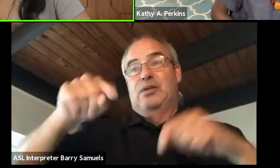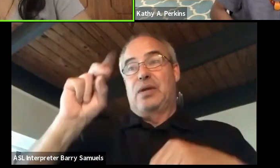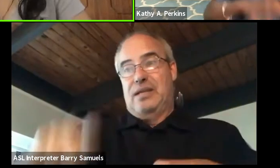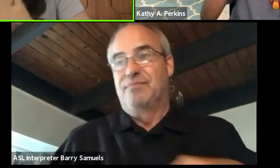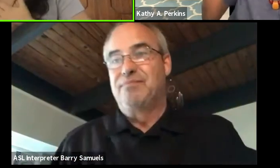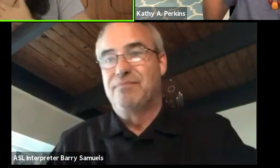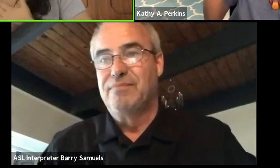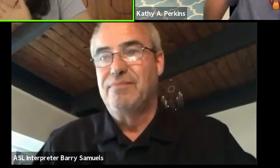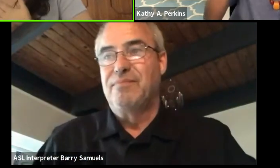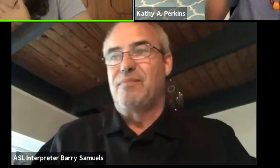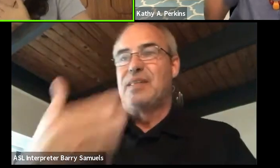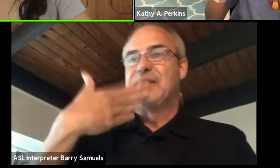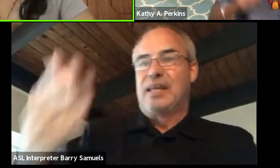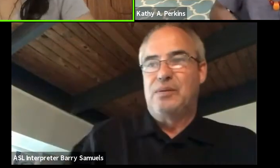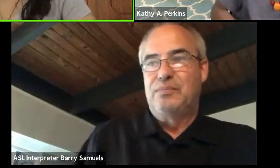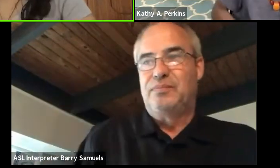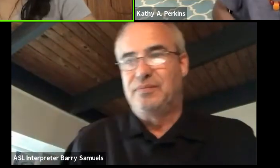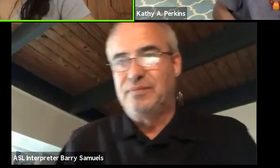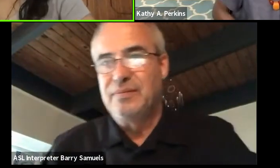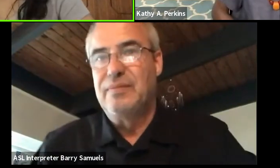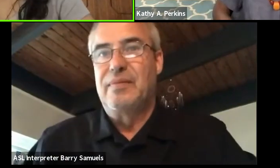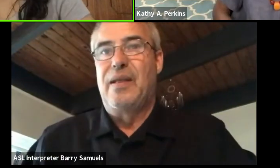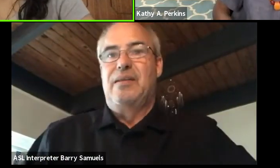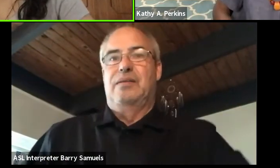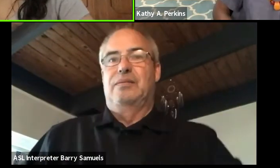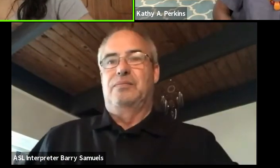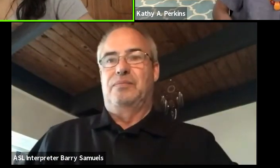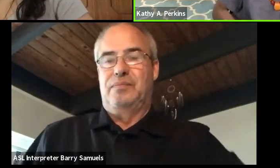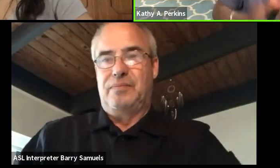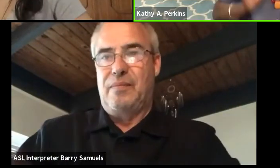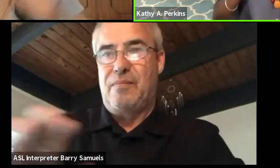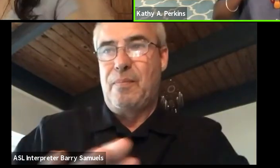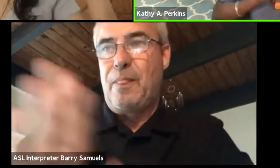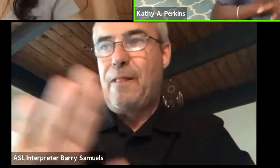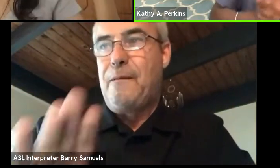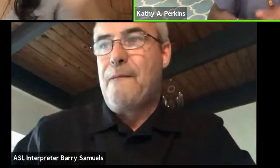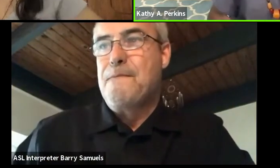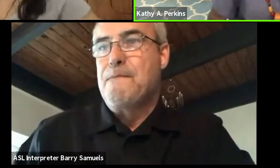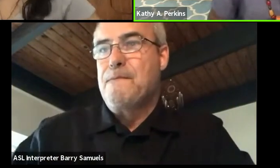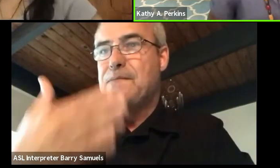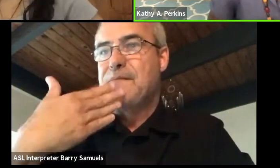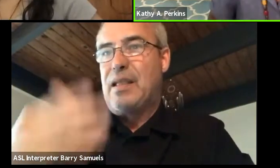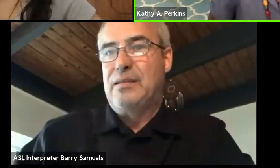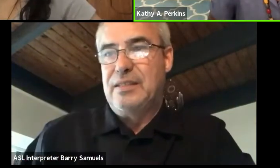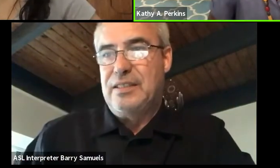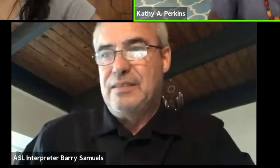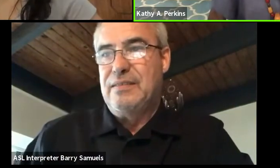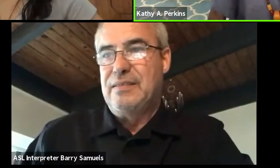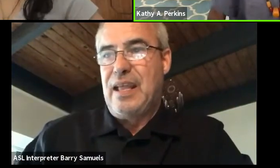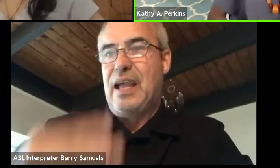And thank you HowlRound for consistently supporting us. Oh yes to HowlRound. Yes. Thank you.